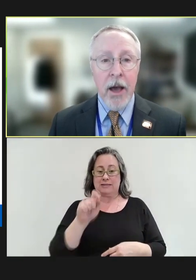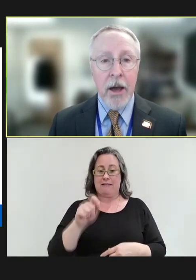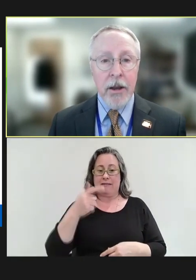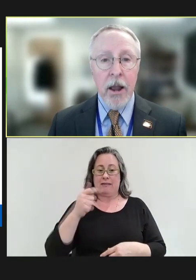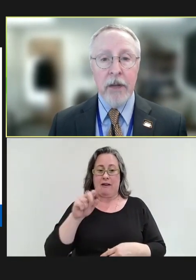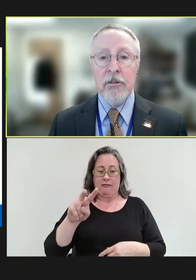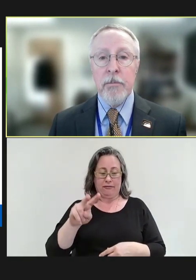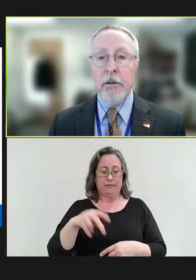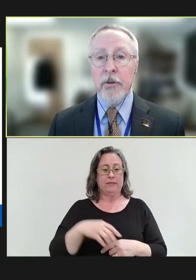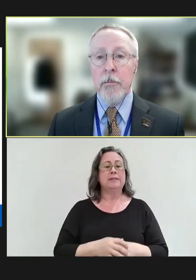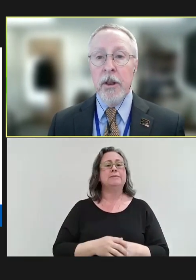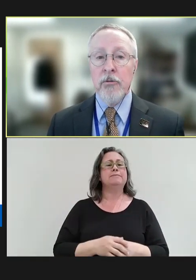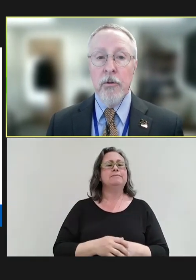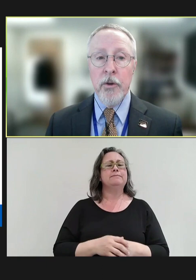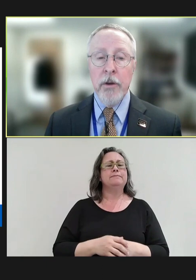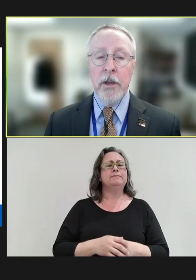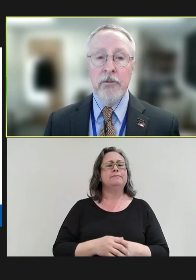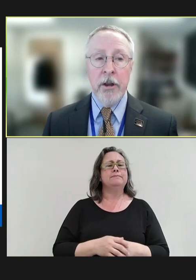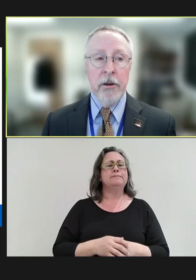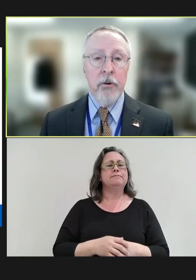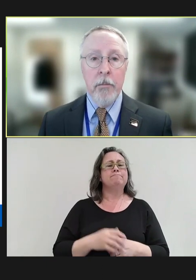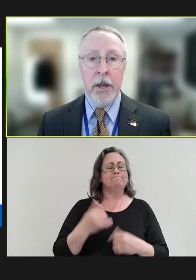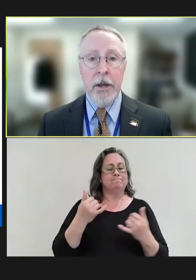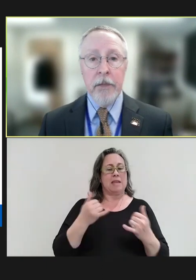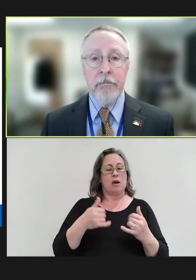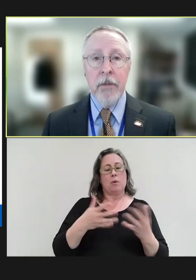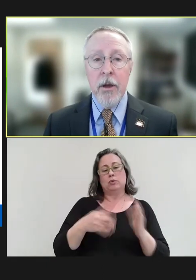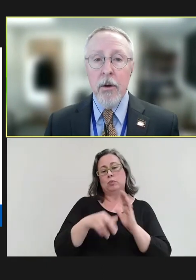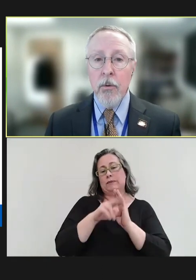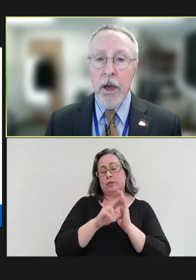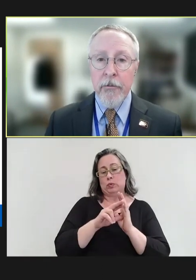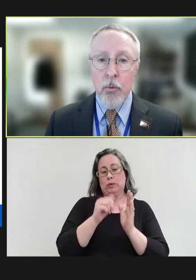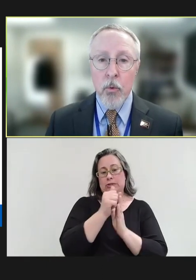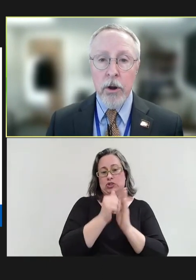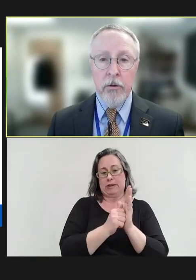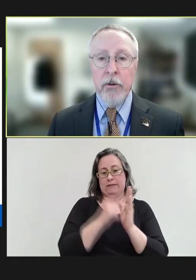I'd now like to spend a few minutes reviewing the agenda for our meeting. We have a wonderful